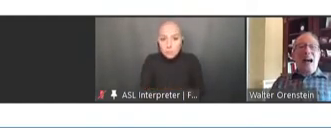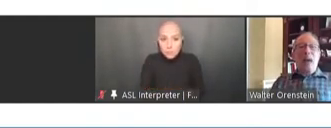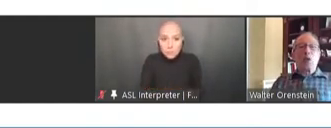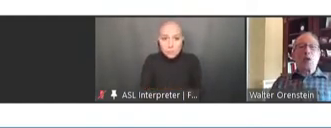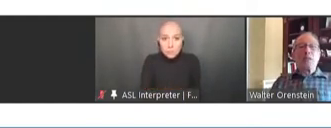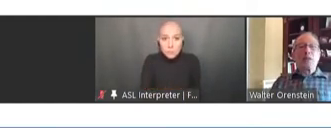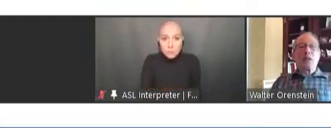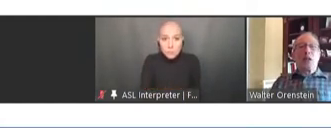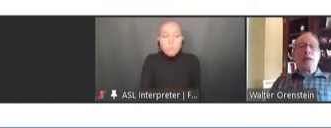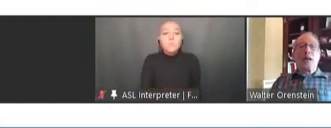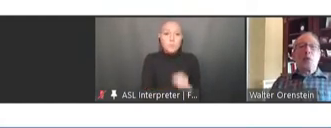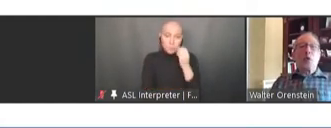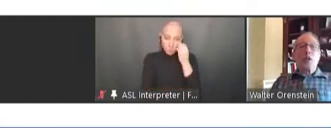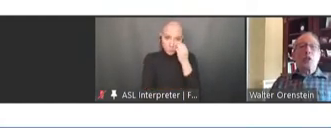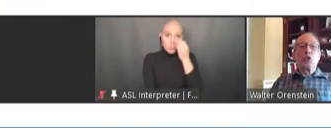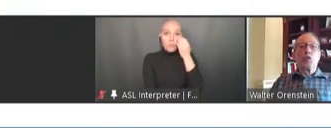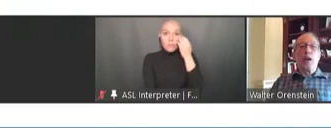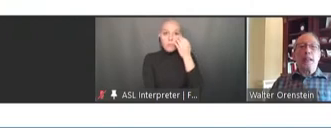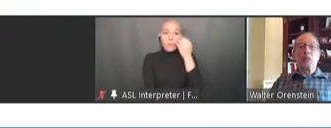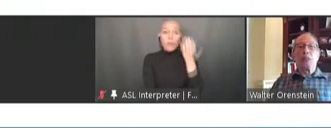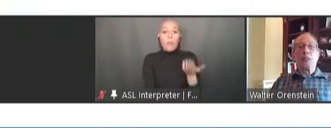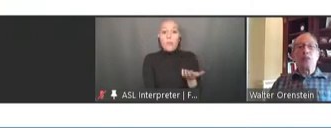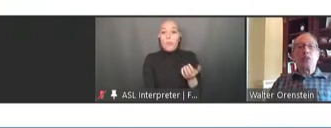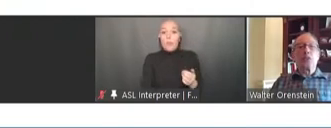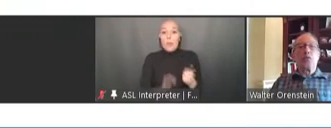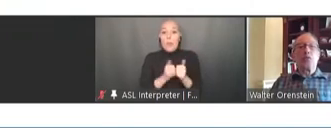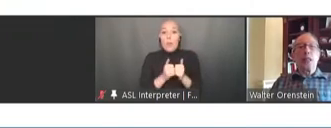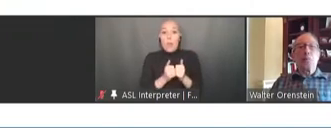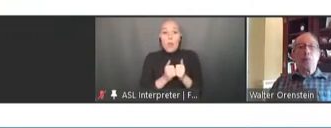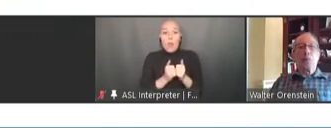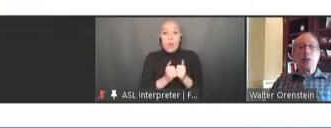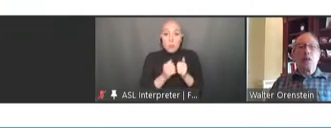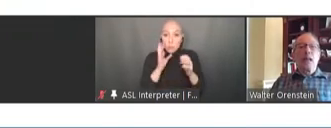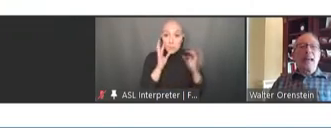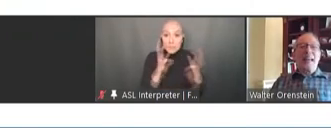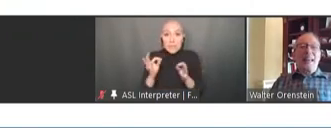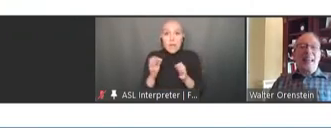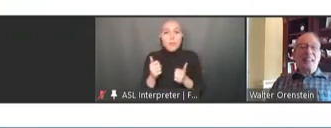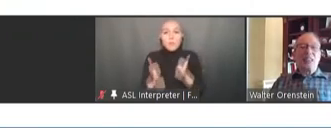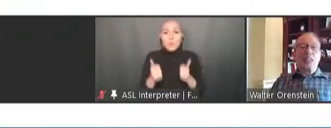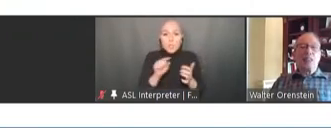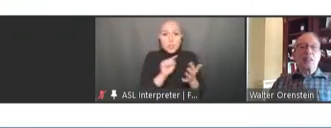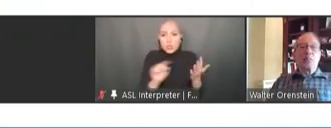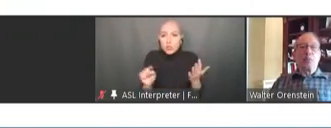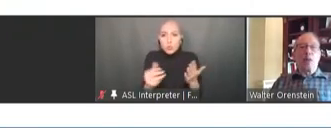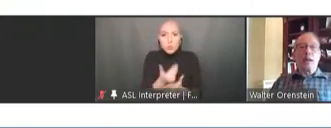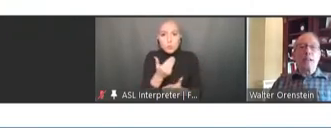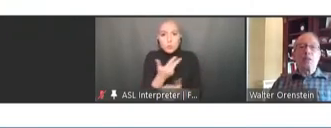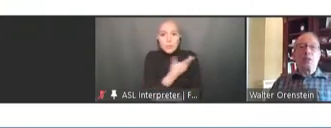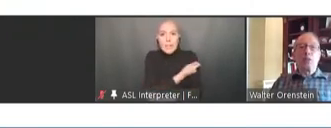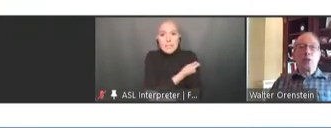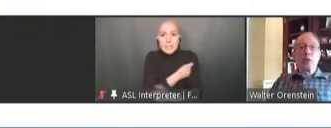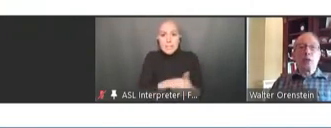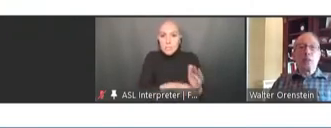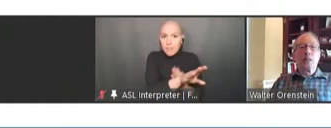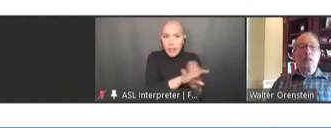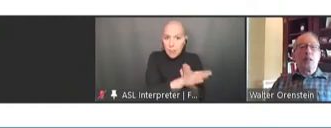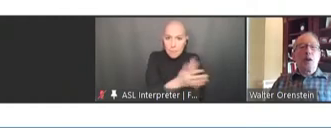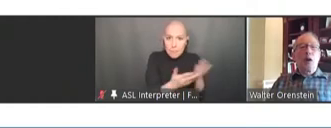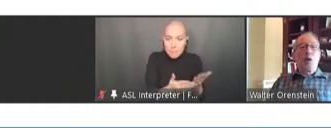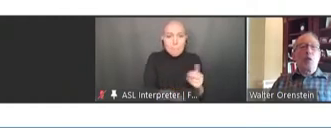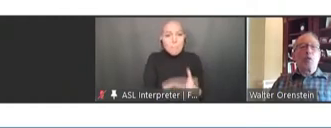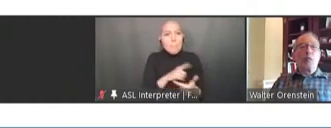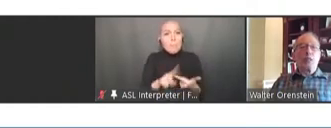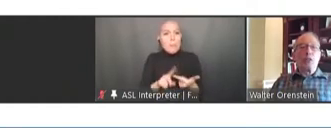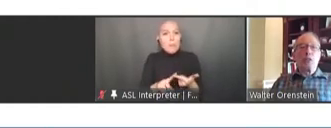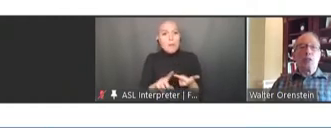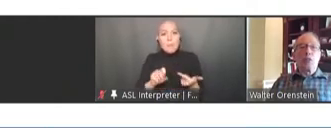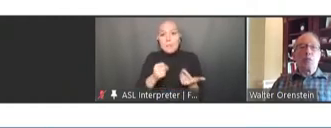How do we decide on which new vaccines to develop, enhancing the supply security, visions of